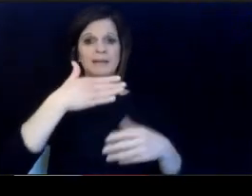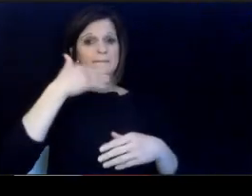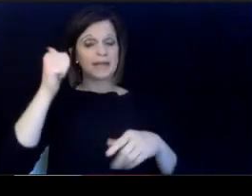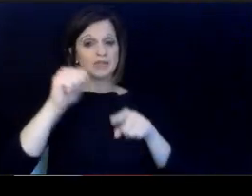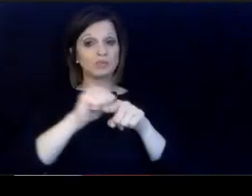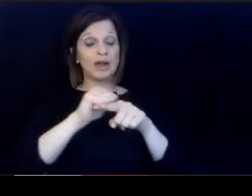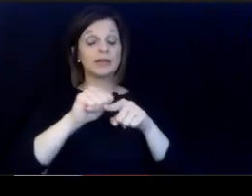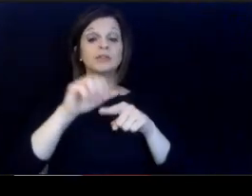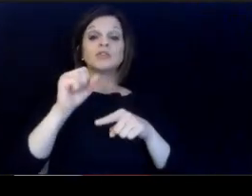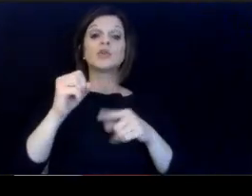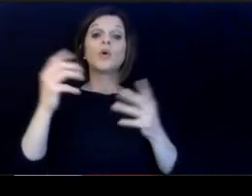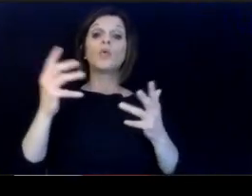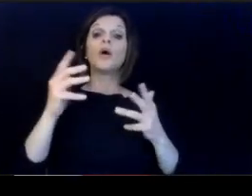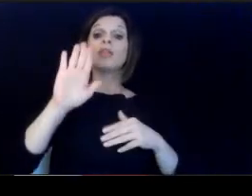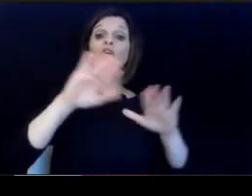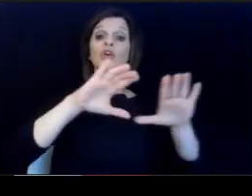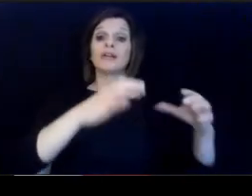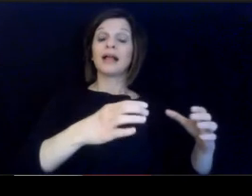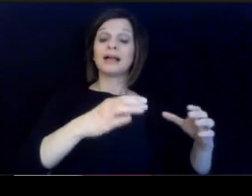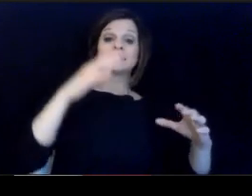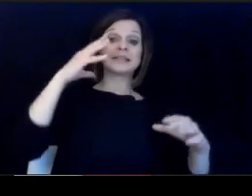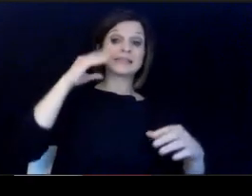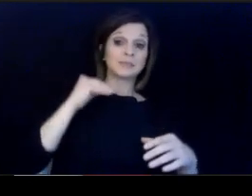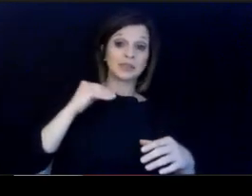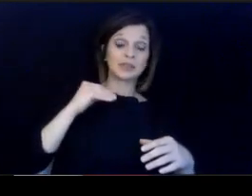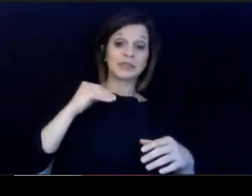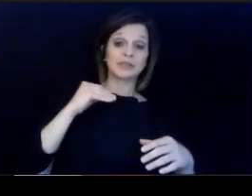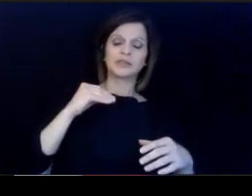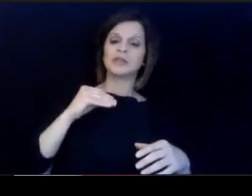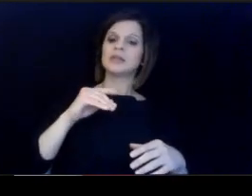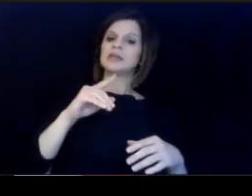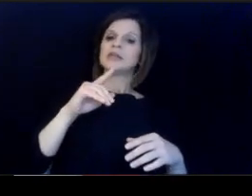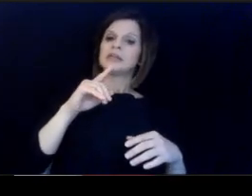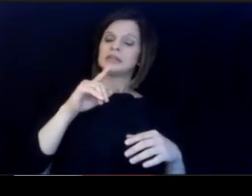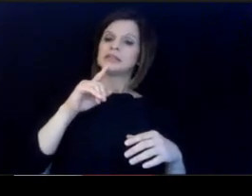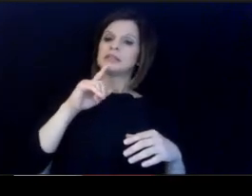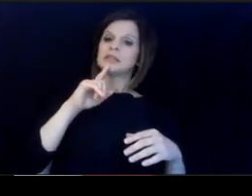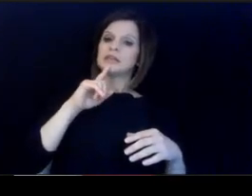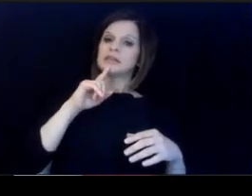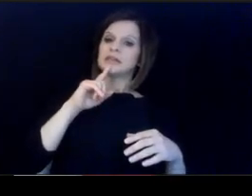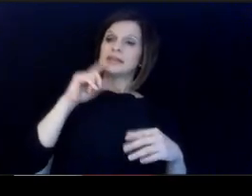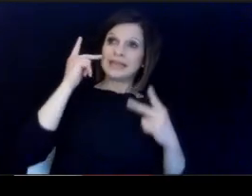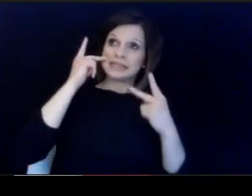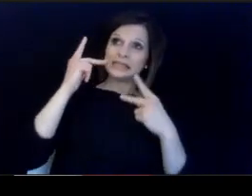experience is a very smart. efficacious, fulfilled, teacher.